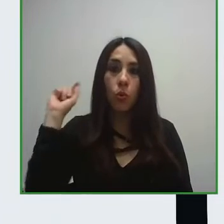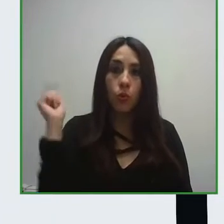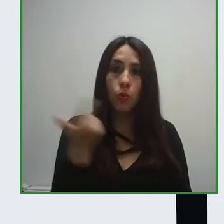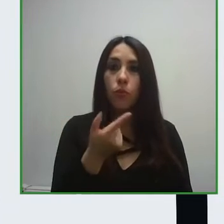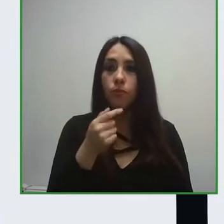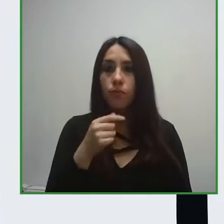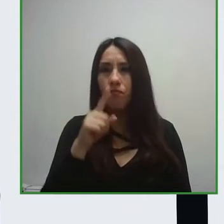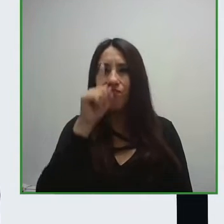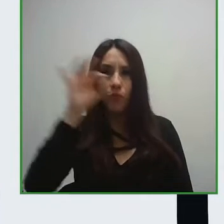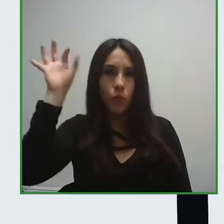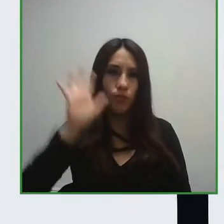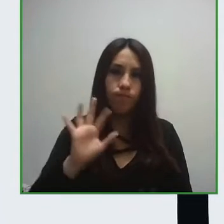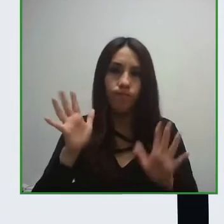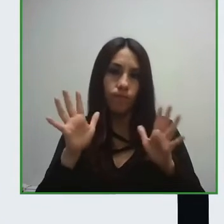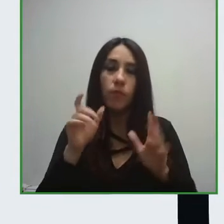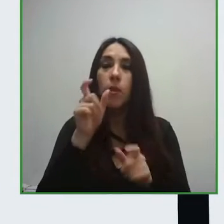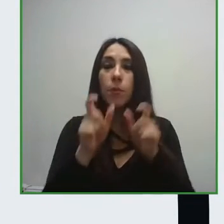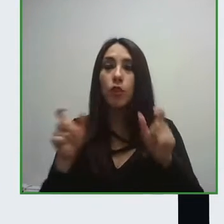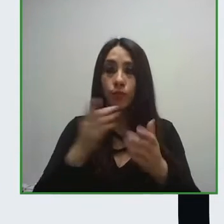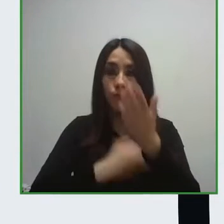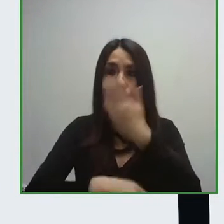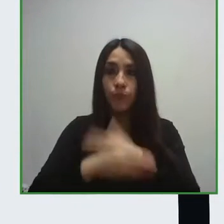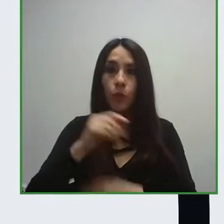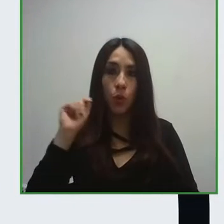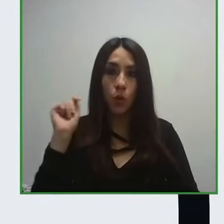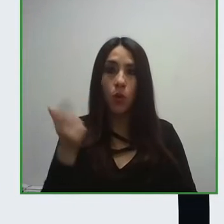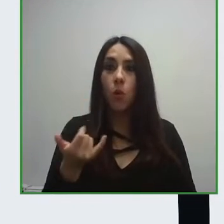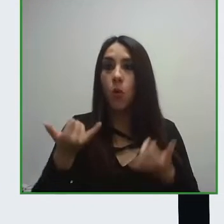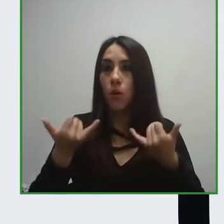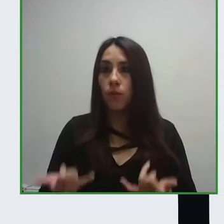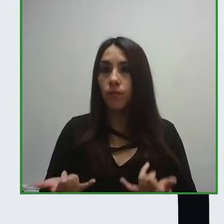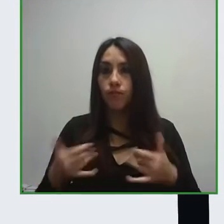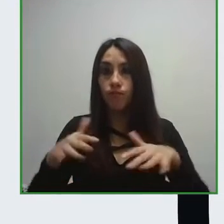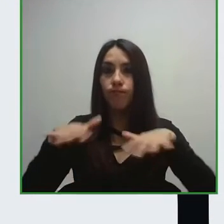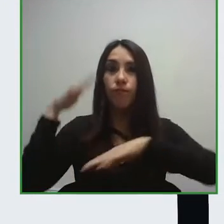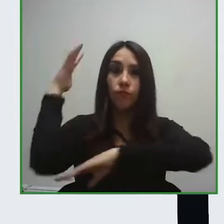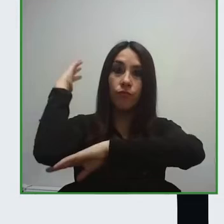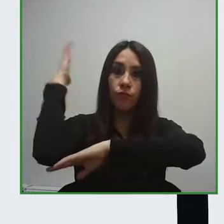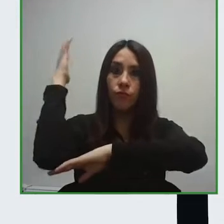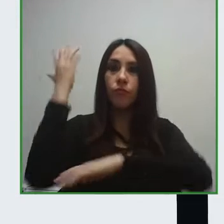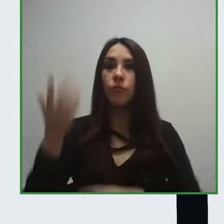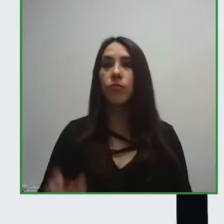session it's a joint initiative between us the essl foundation, fundacion descubreme